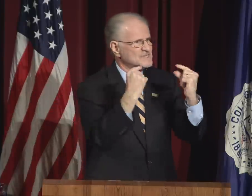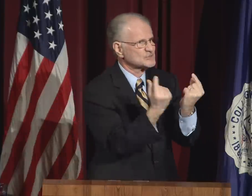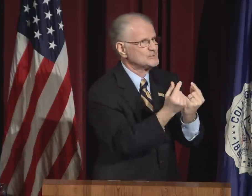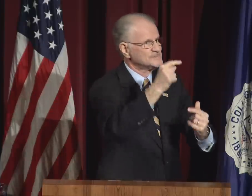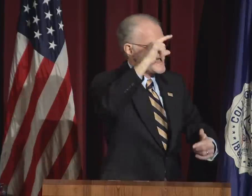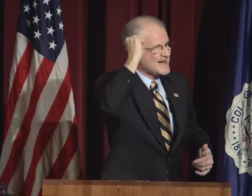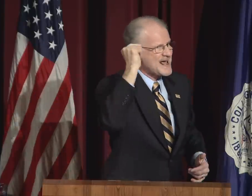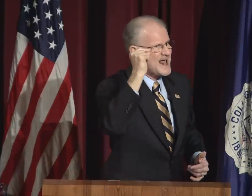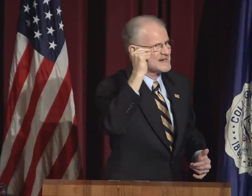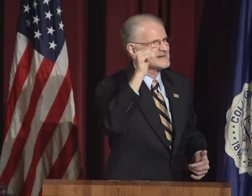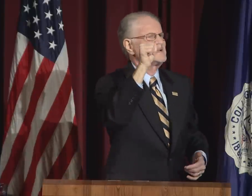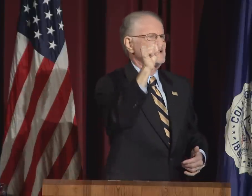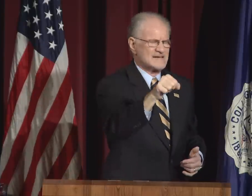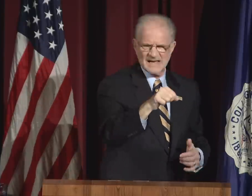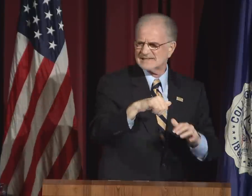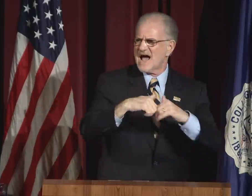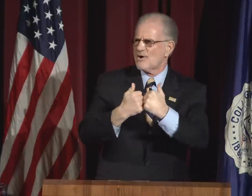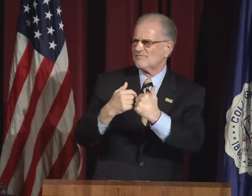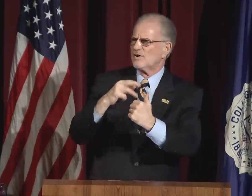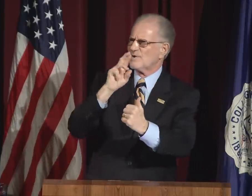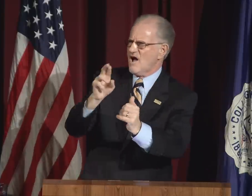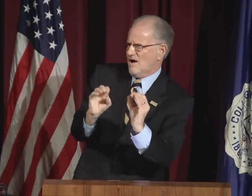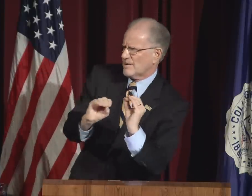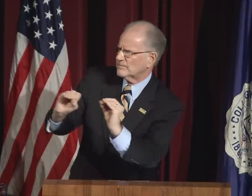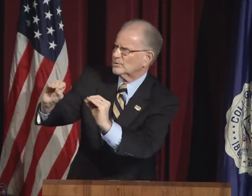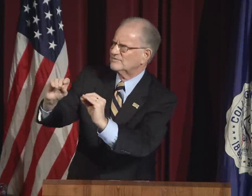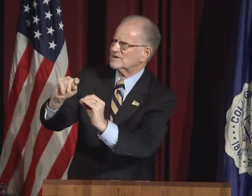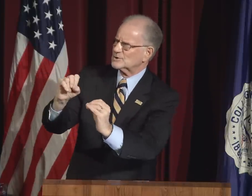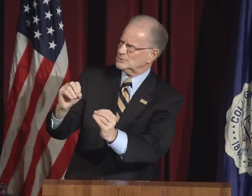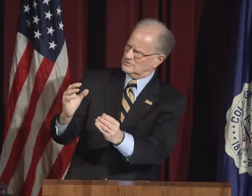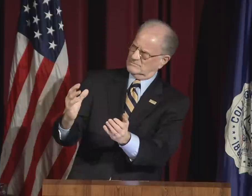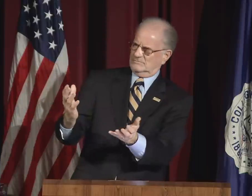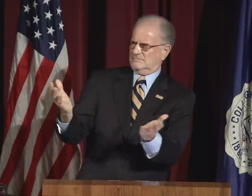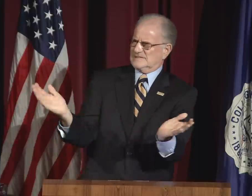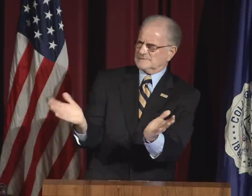Do we label diversity groups at Gallaudet?